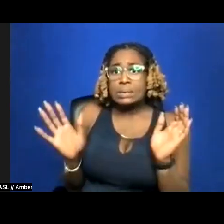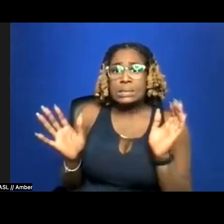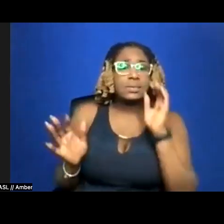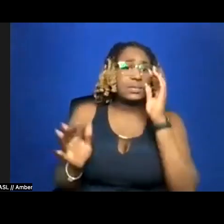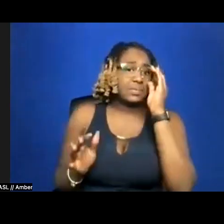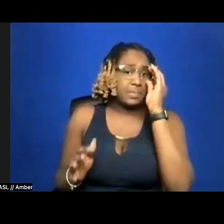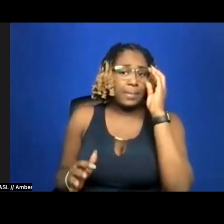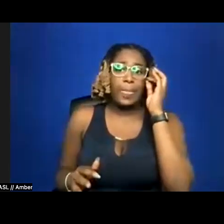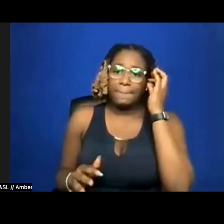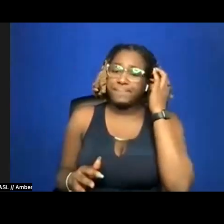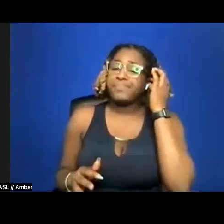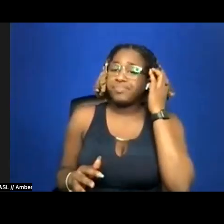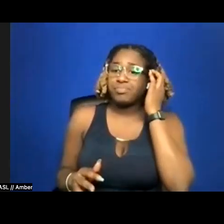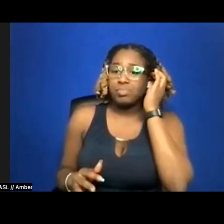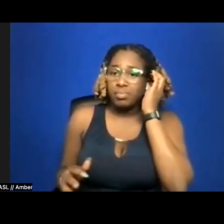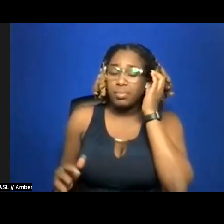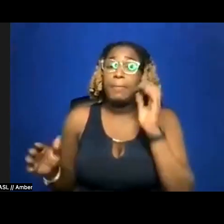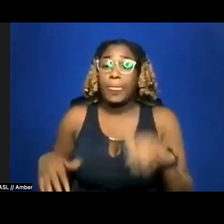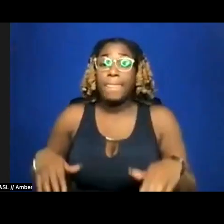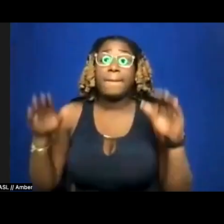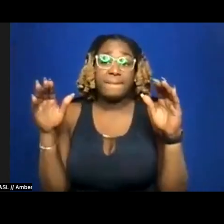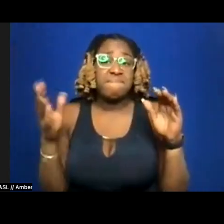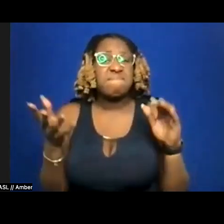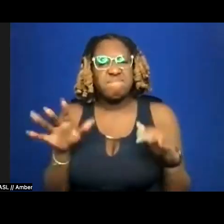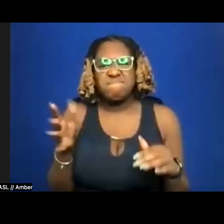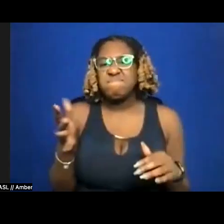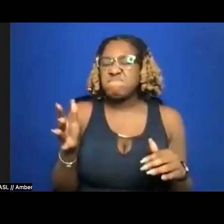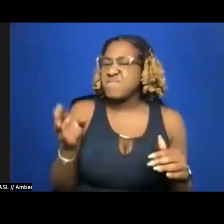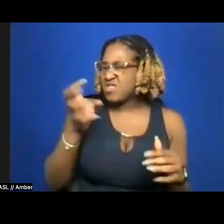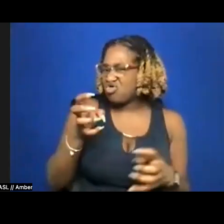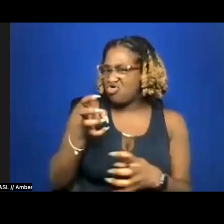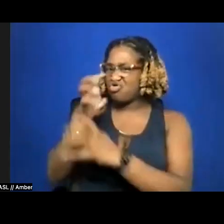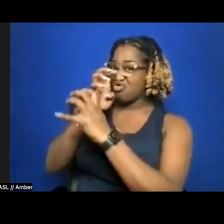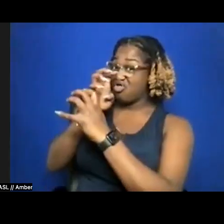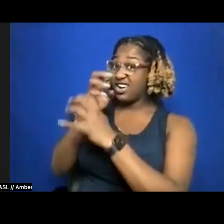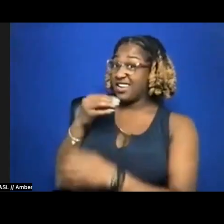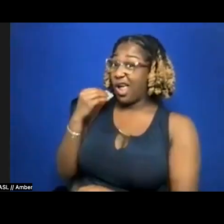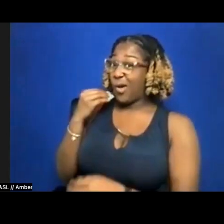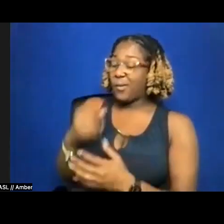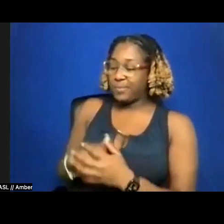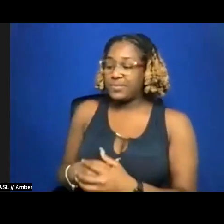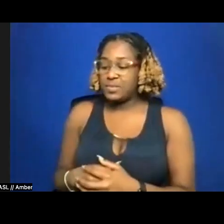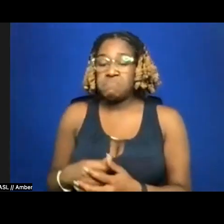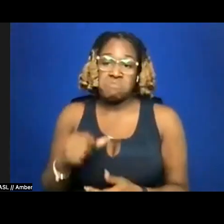grew up in a pretty, let's say, strict household, right, and so I didn't let my parents know about